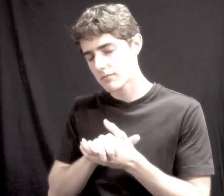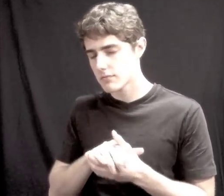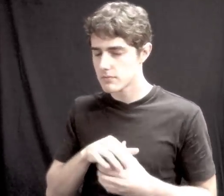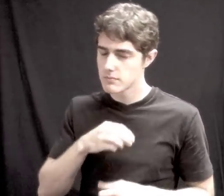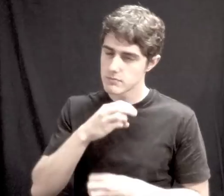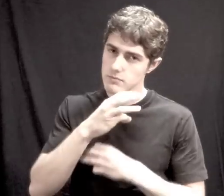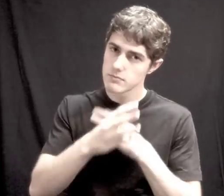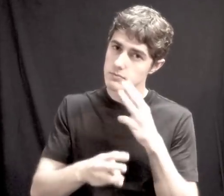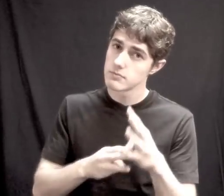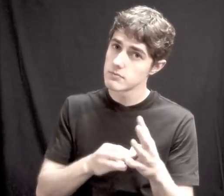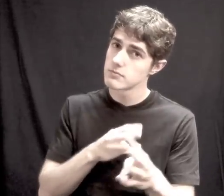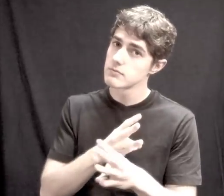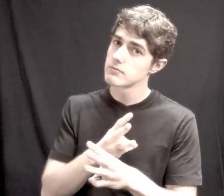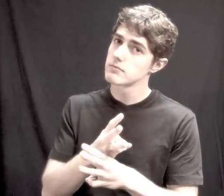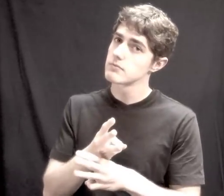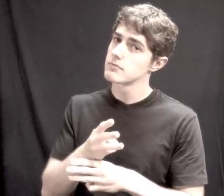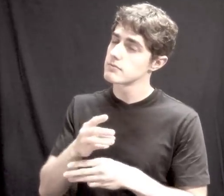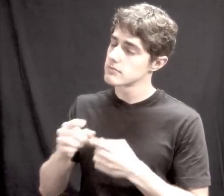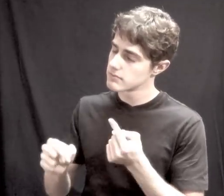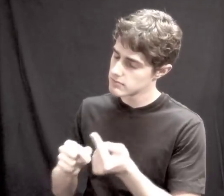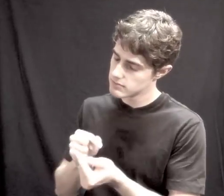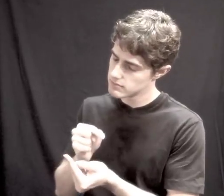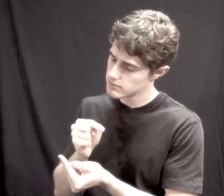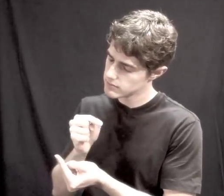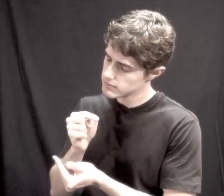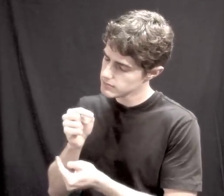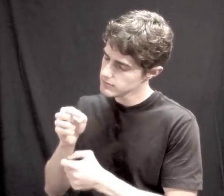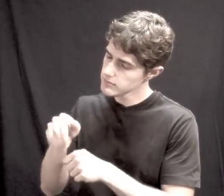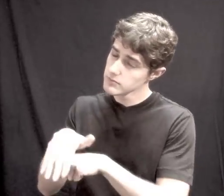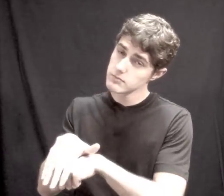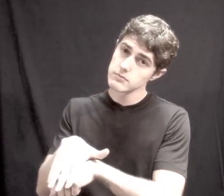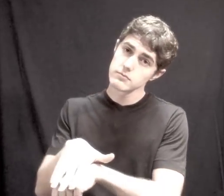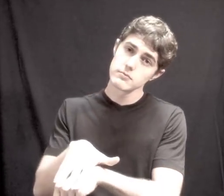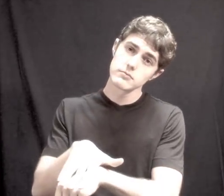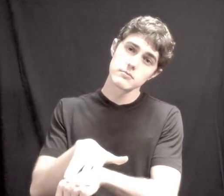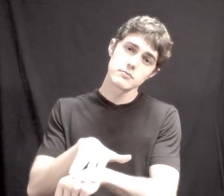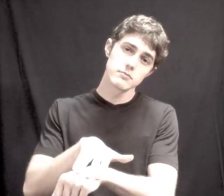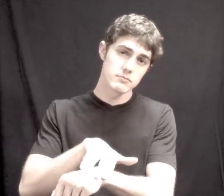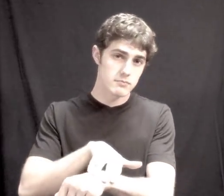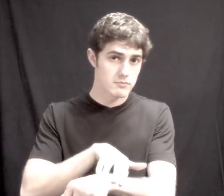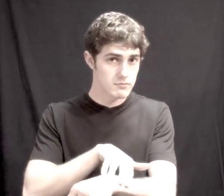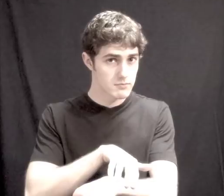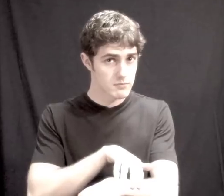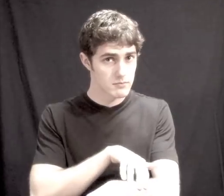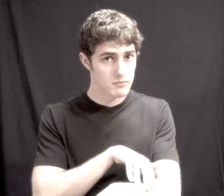That planet Earth turns slowly WORLD ROTATE SLOW